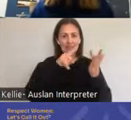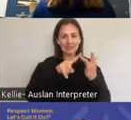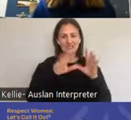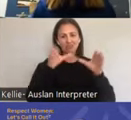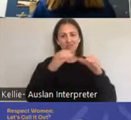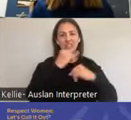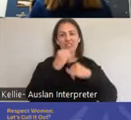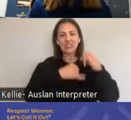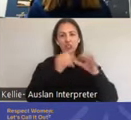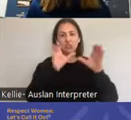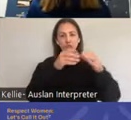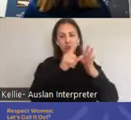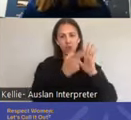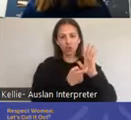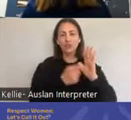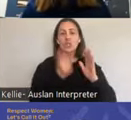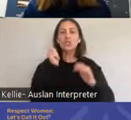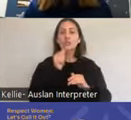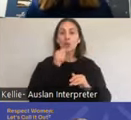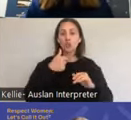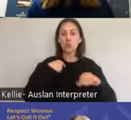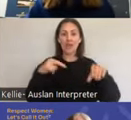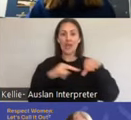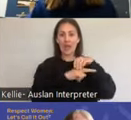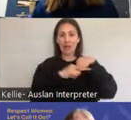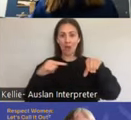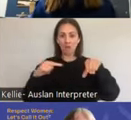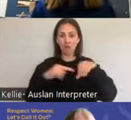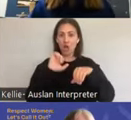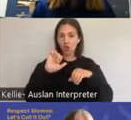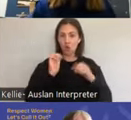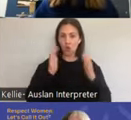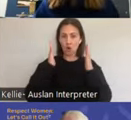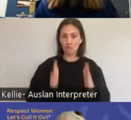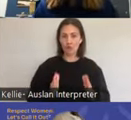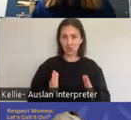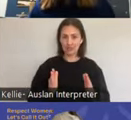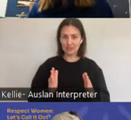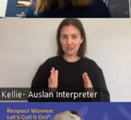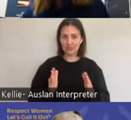But if we were gonna MRI your body and if you're a clitoris owner,